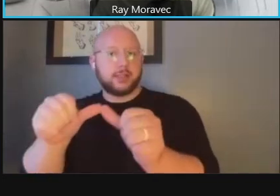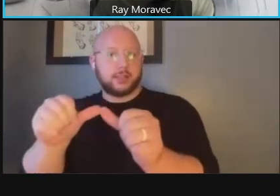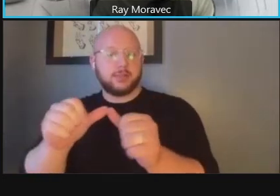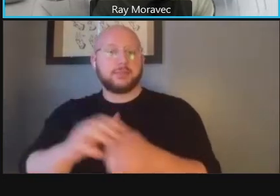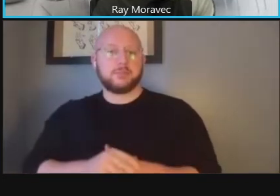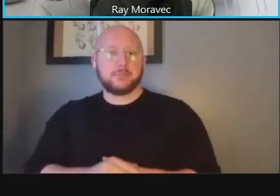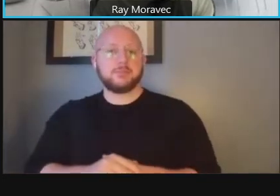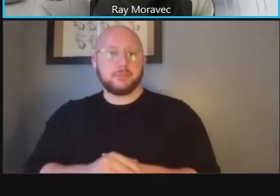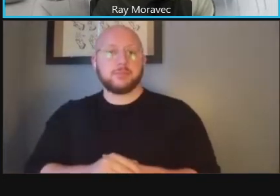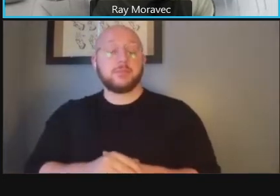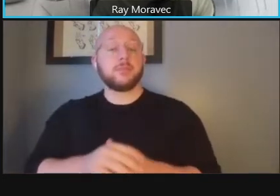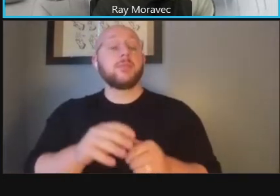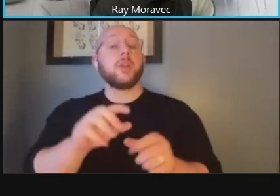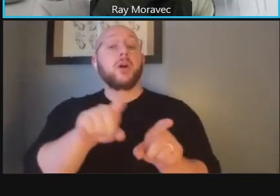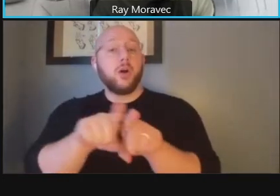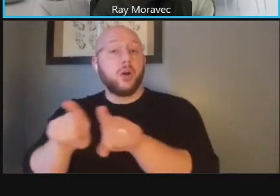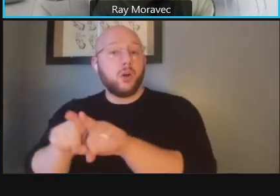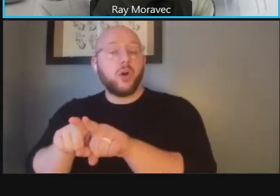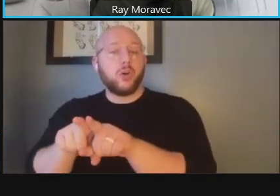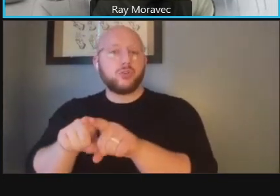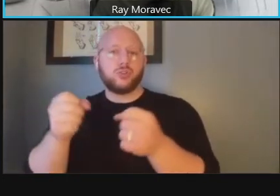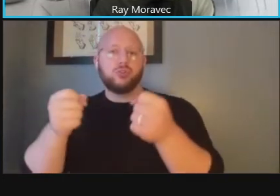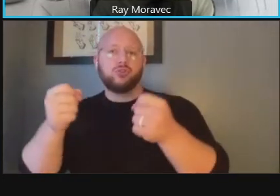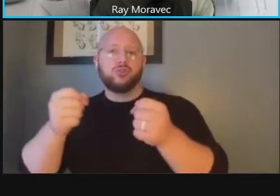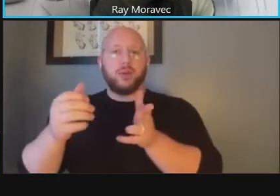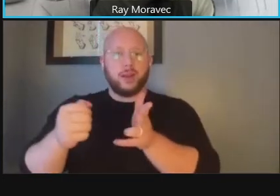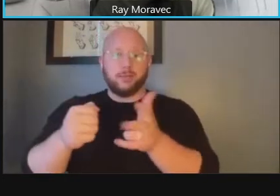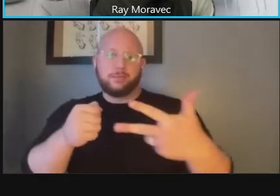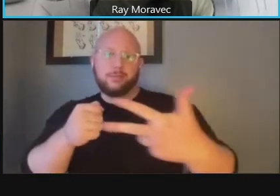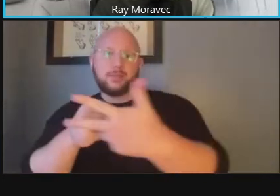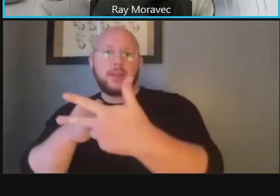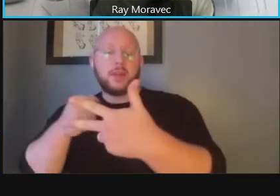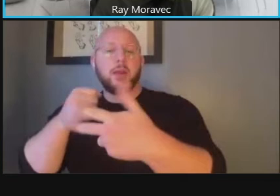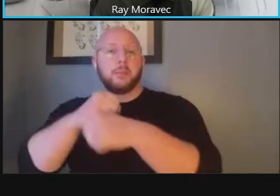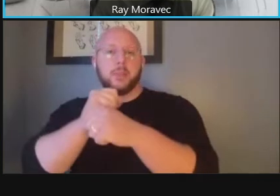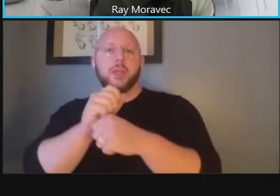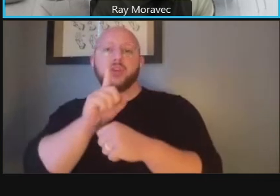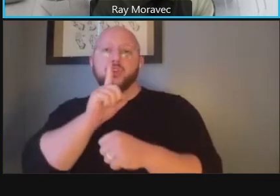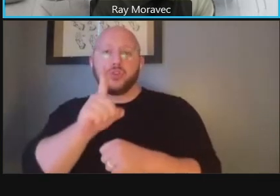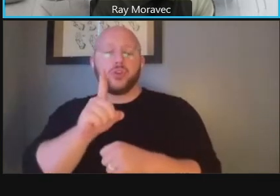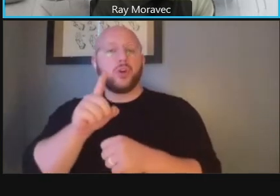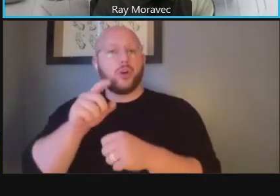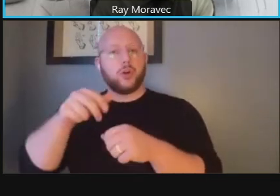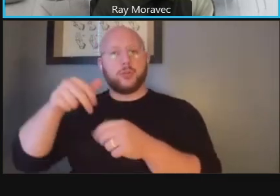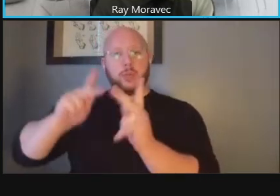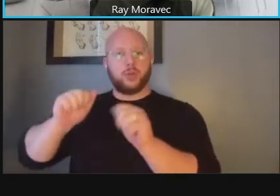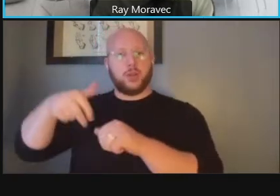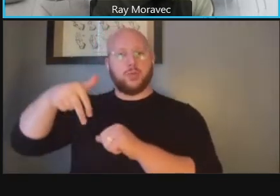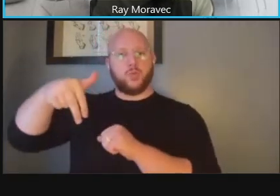and also driveway access so that it doesn't prohibit pedestrian crossing and that awareness